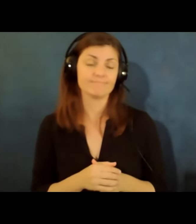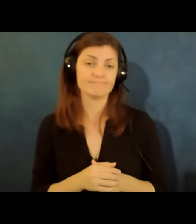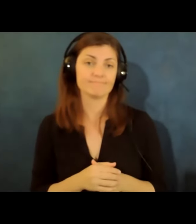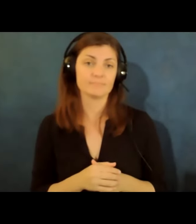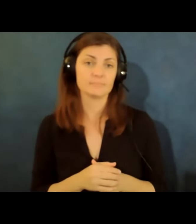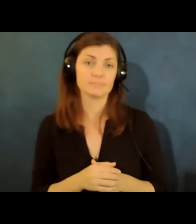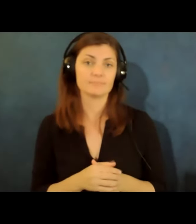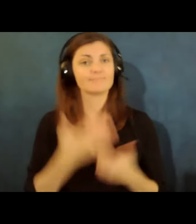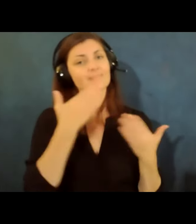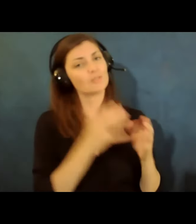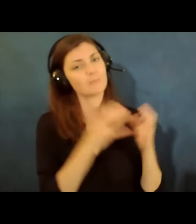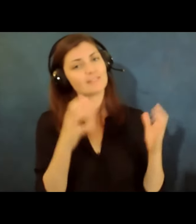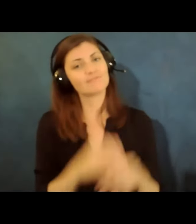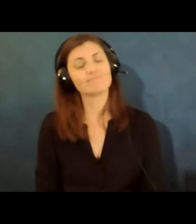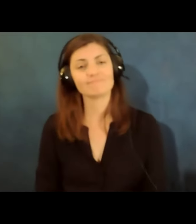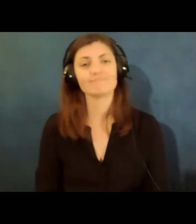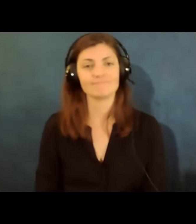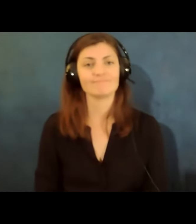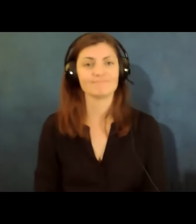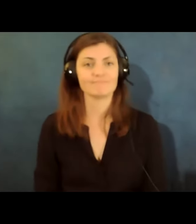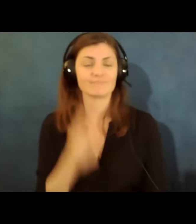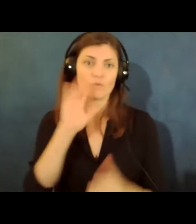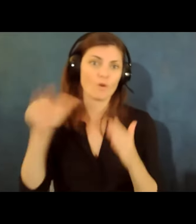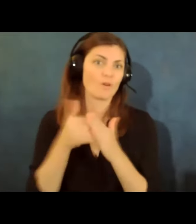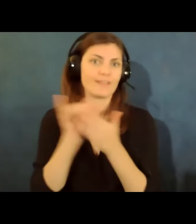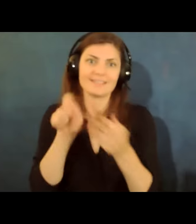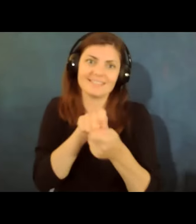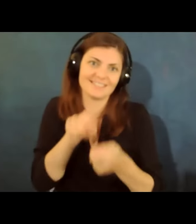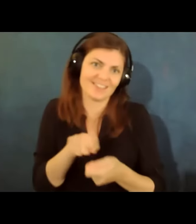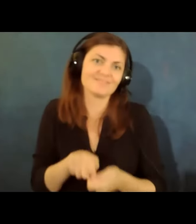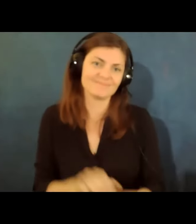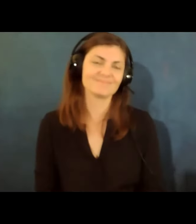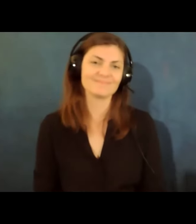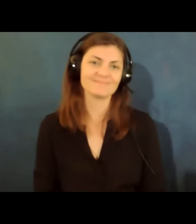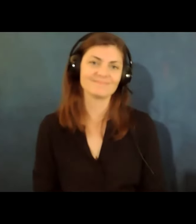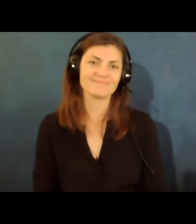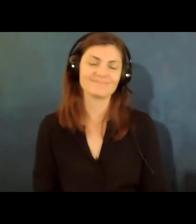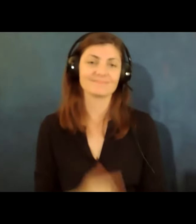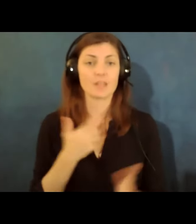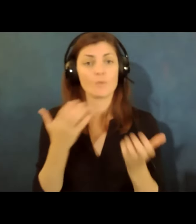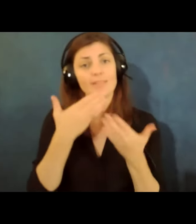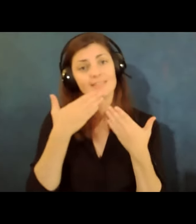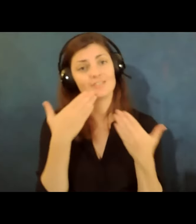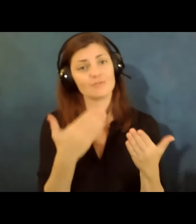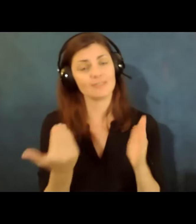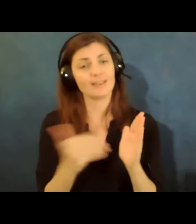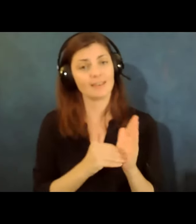thank you so much for for all of that detail um and i wanted to thank you again brian for coming